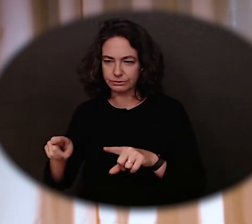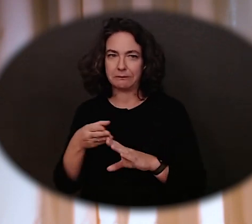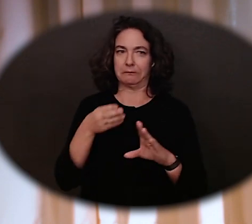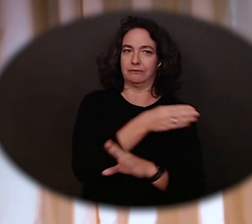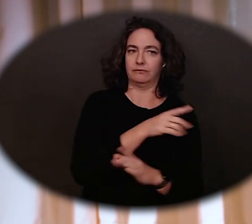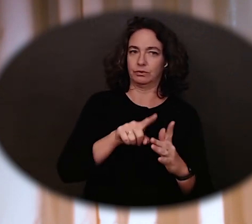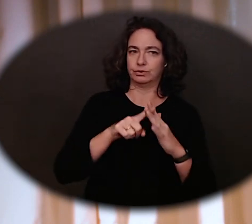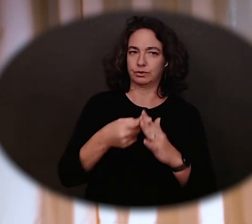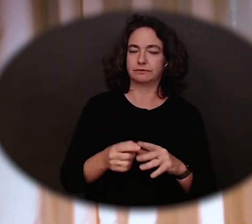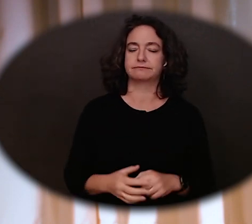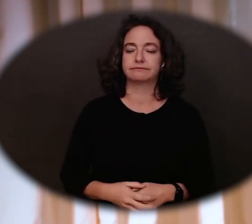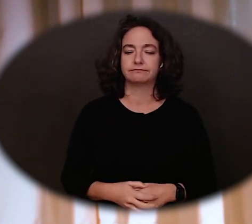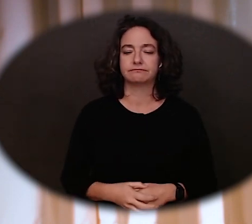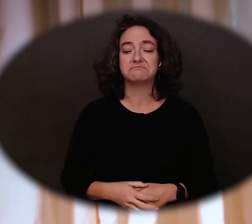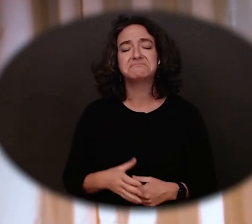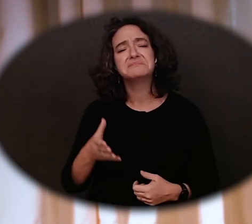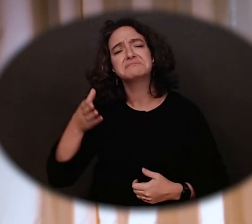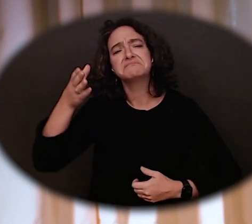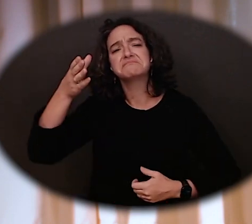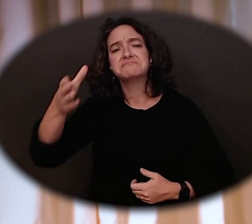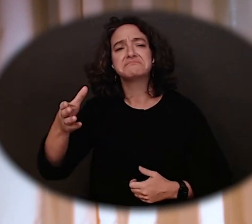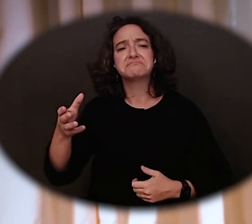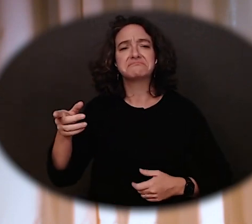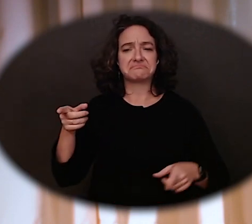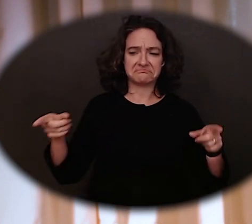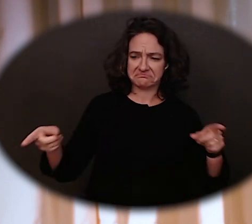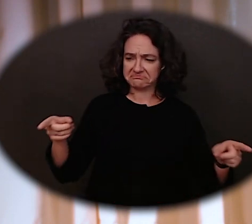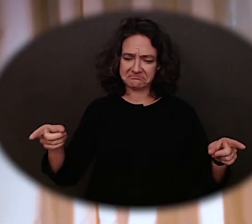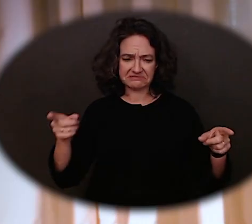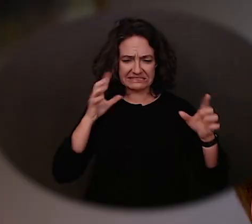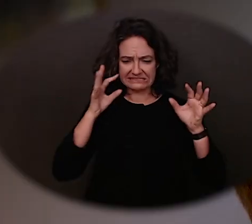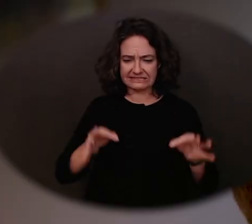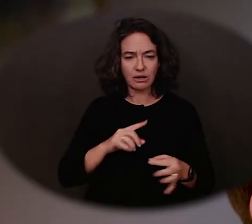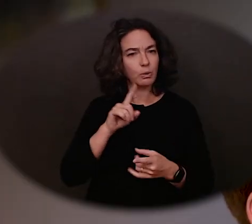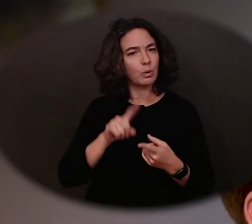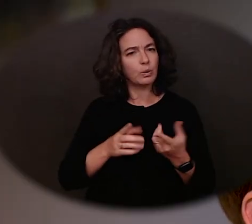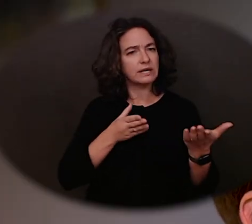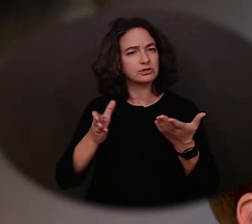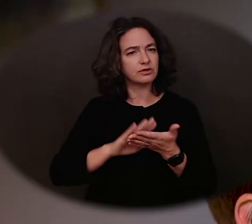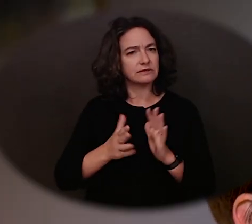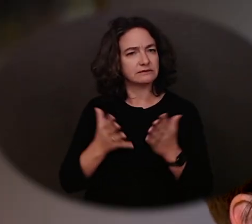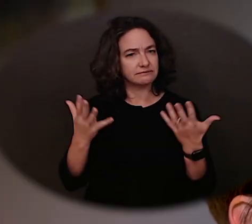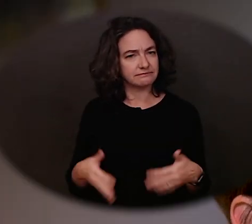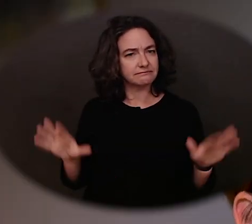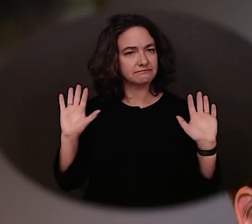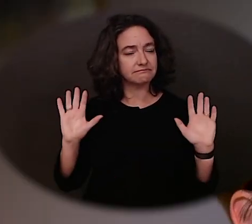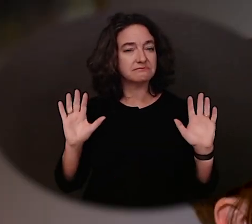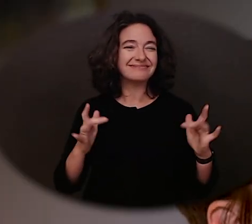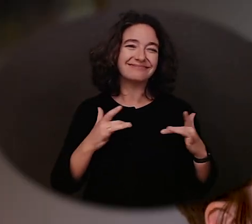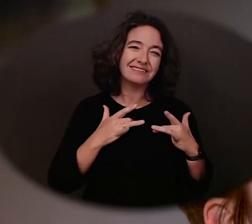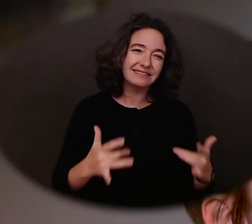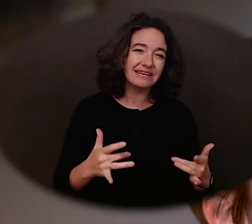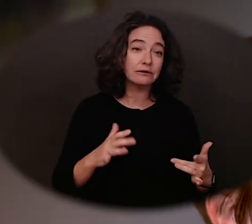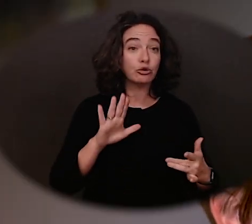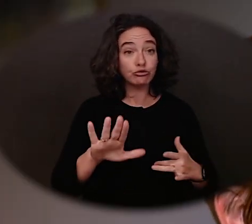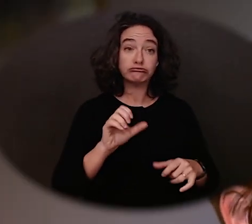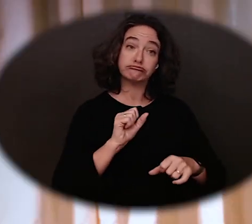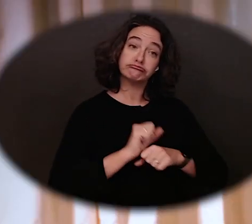and you will need to agree upon when services are no longer needed. This typically happens when you are happy with and doing well in your job.